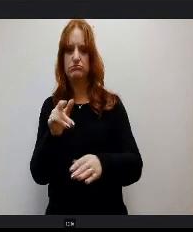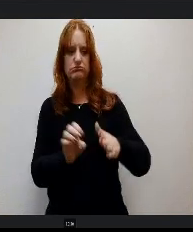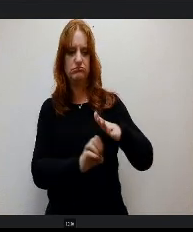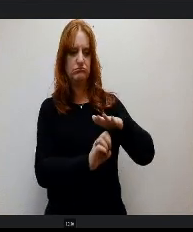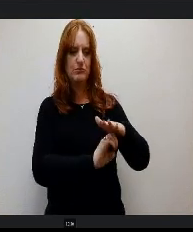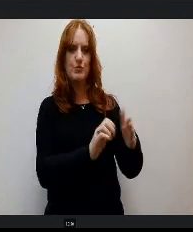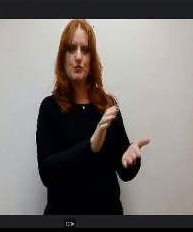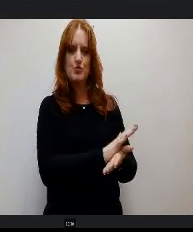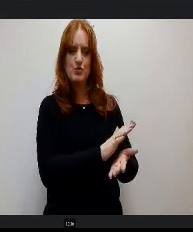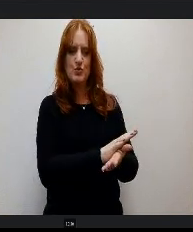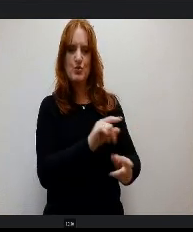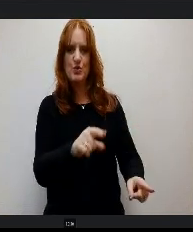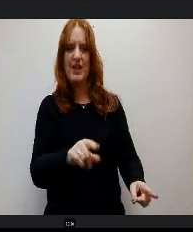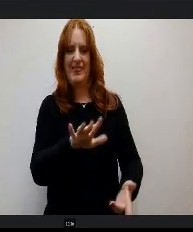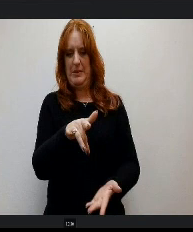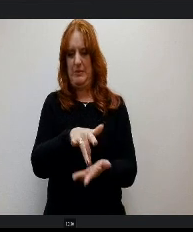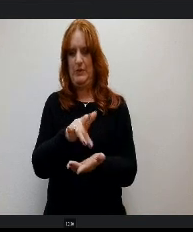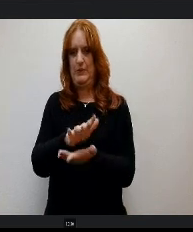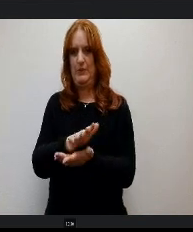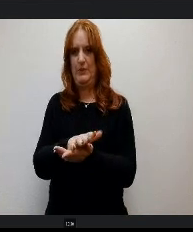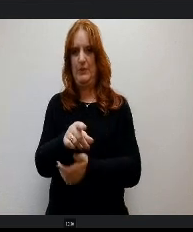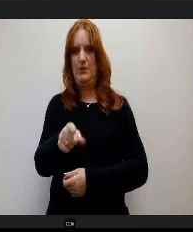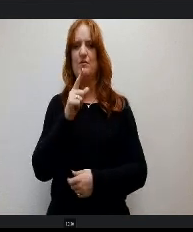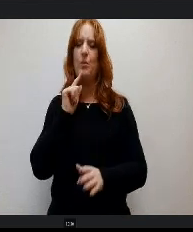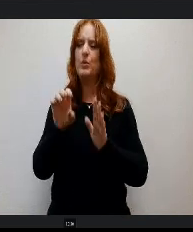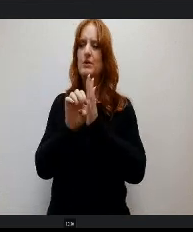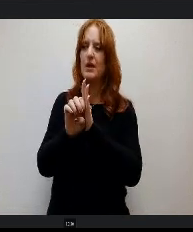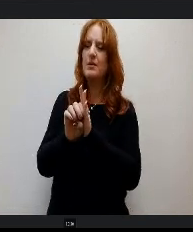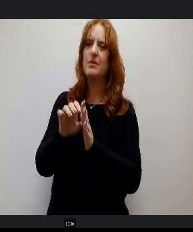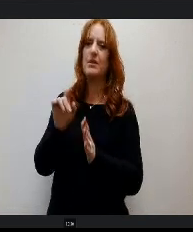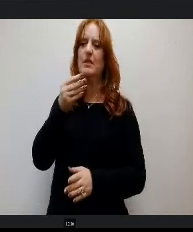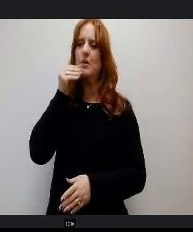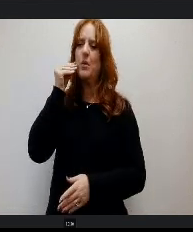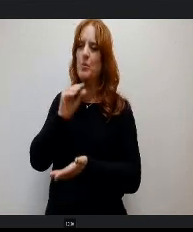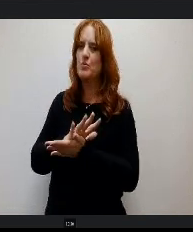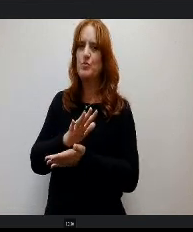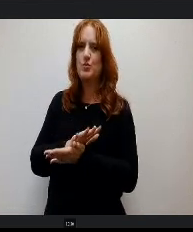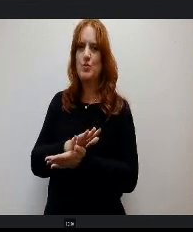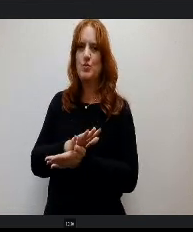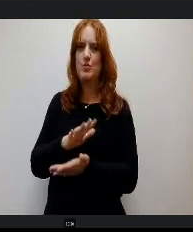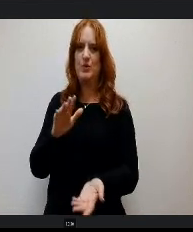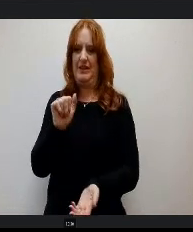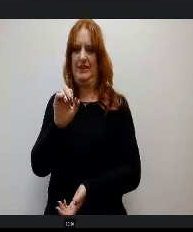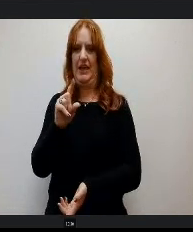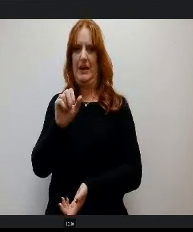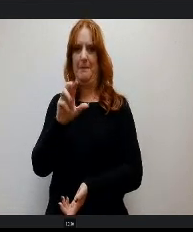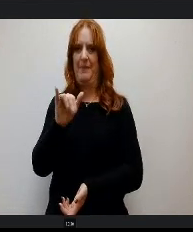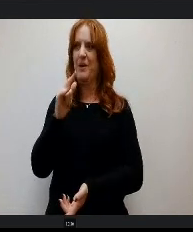middle school, so for example the home school academy. I'm so glad that they got to present today. They are our